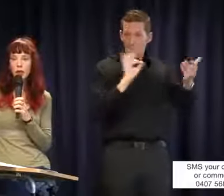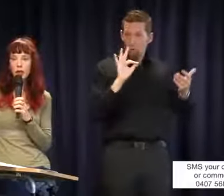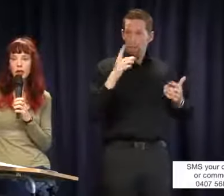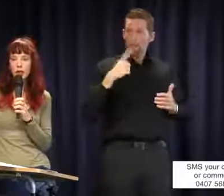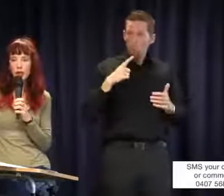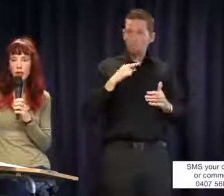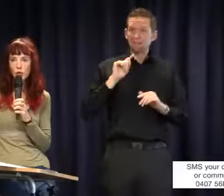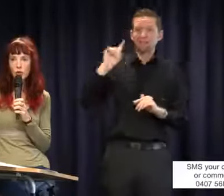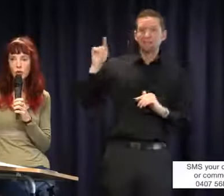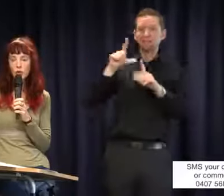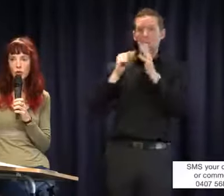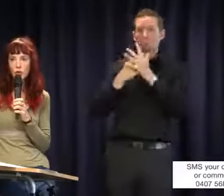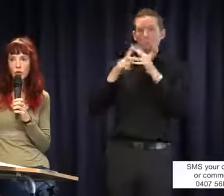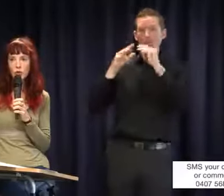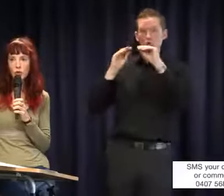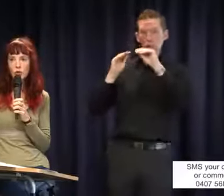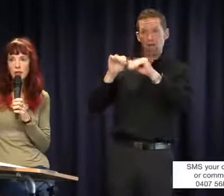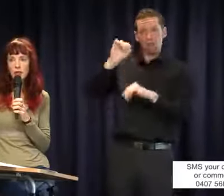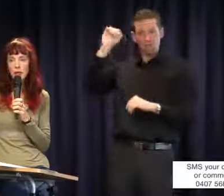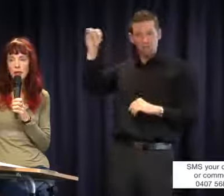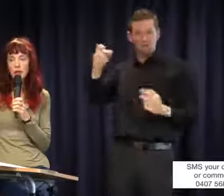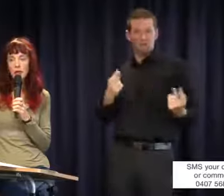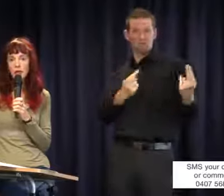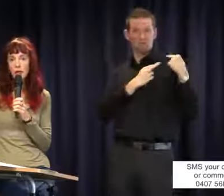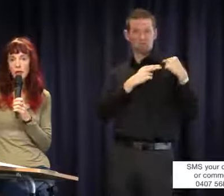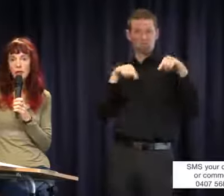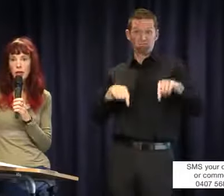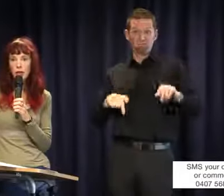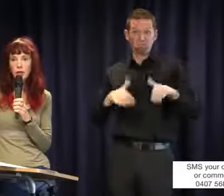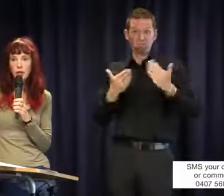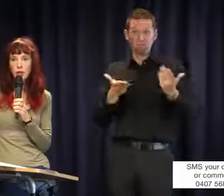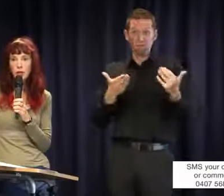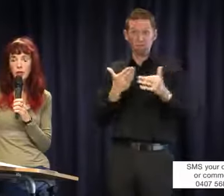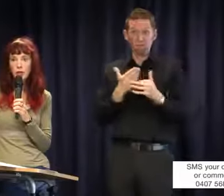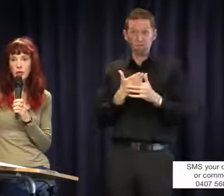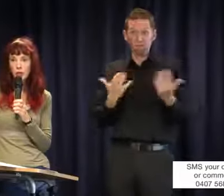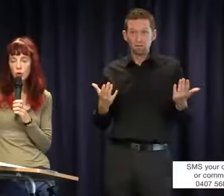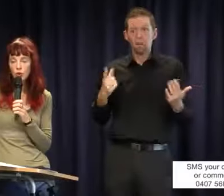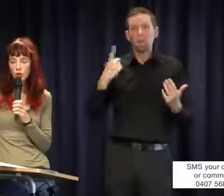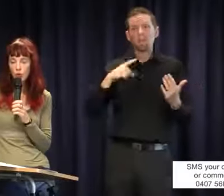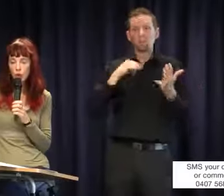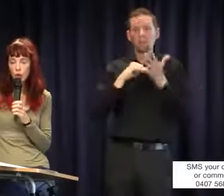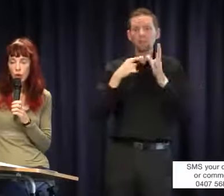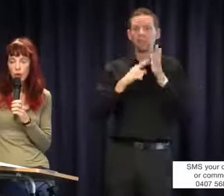of education who's responsibility this is. Again, that is why the state of Victoria is